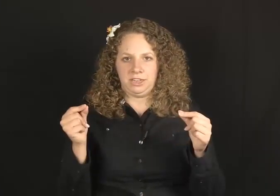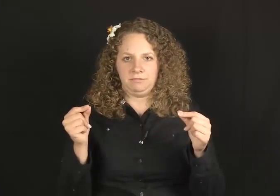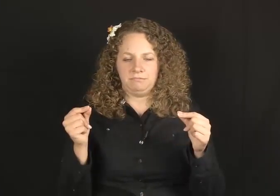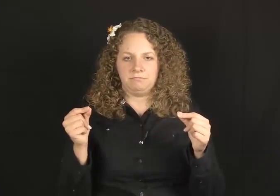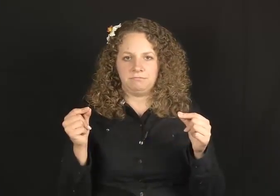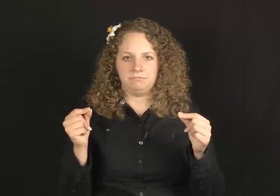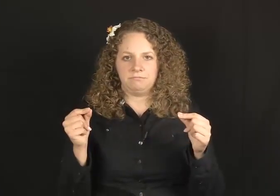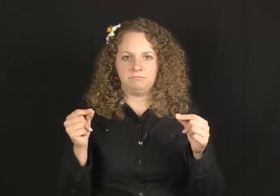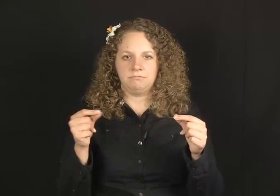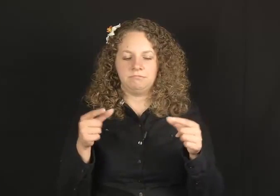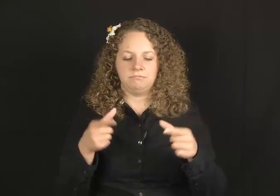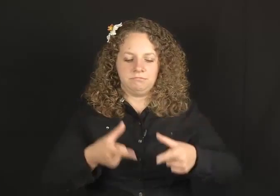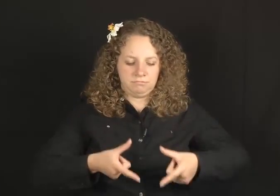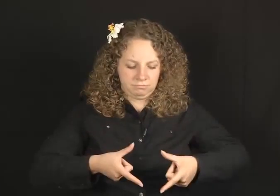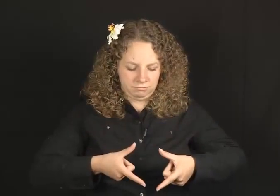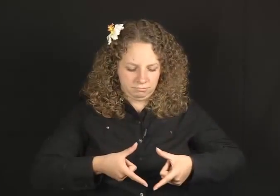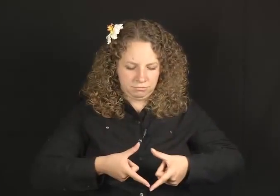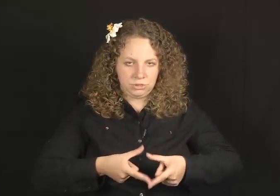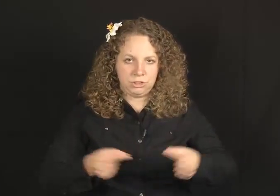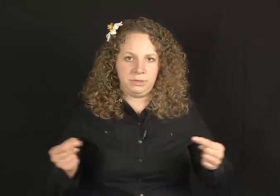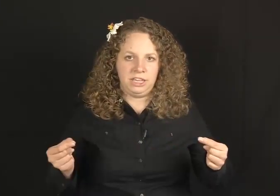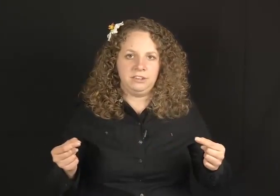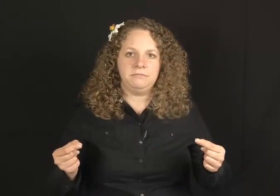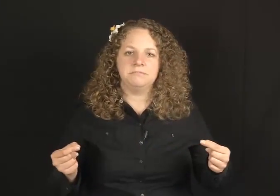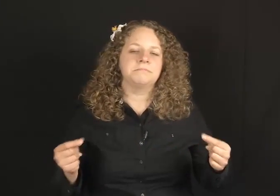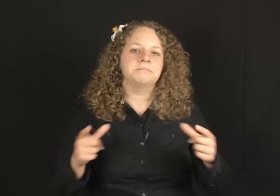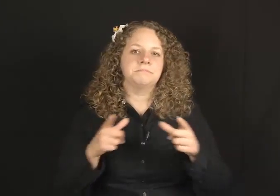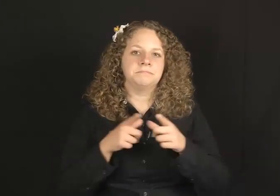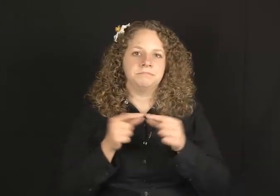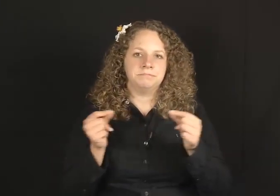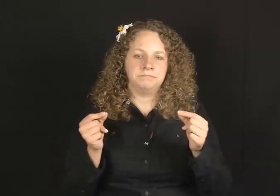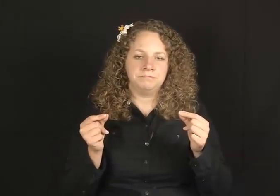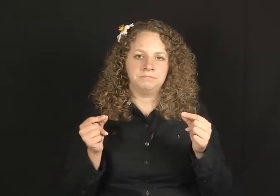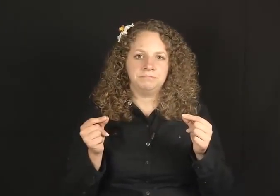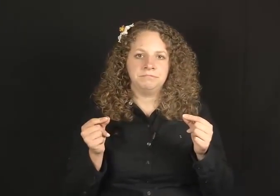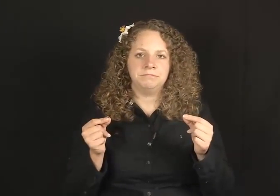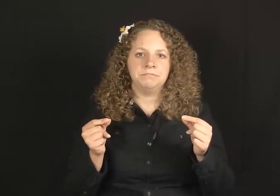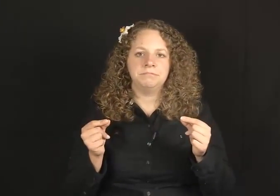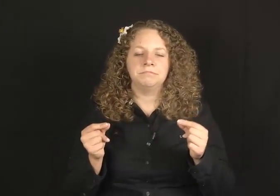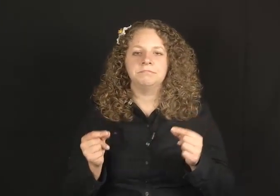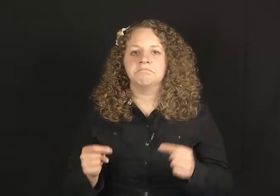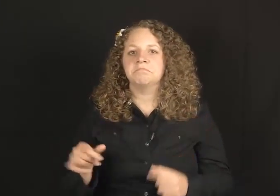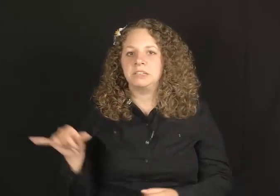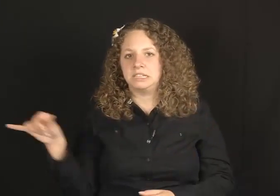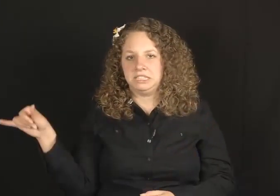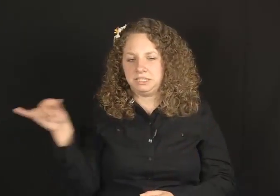JAPAN, JAPAN.